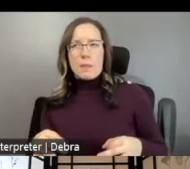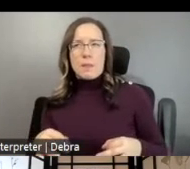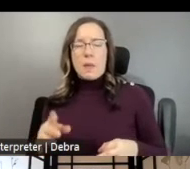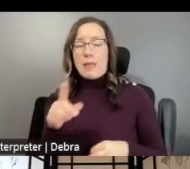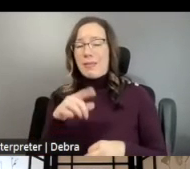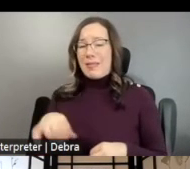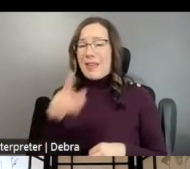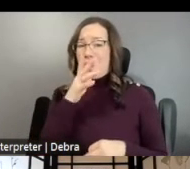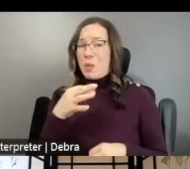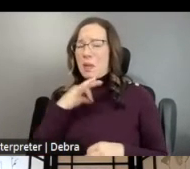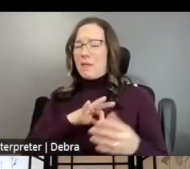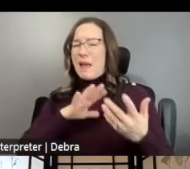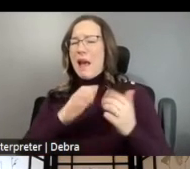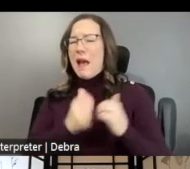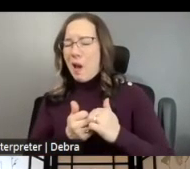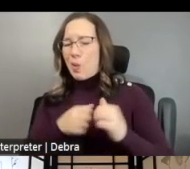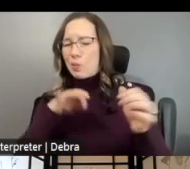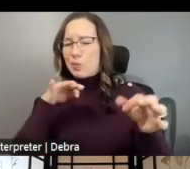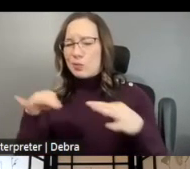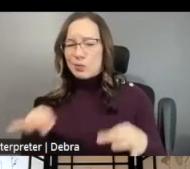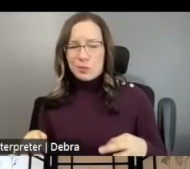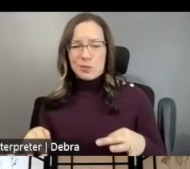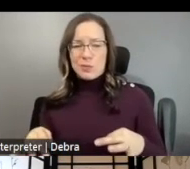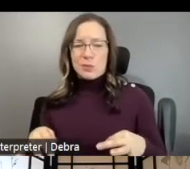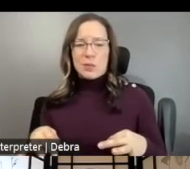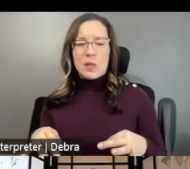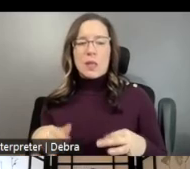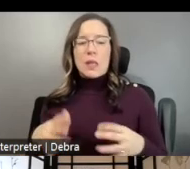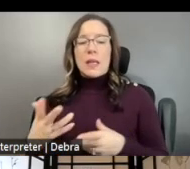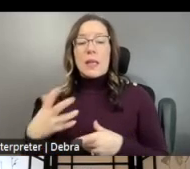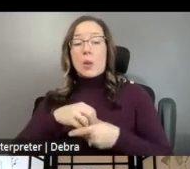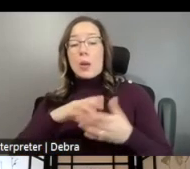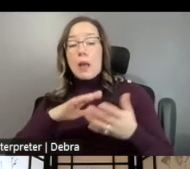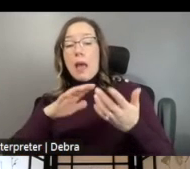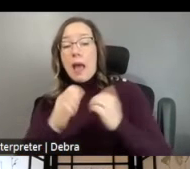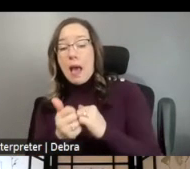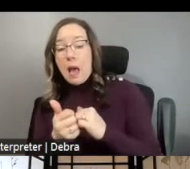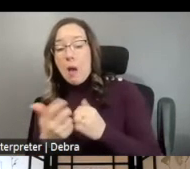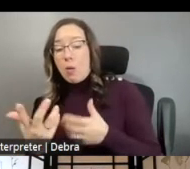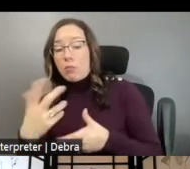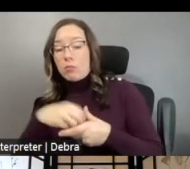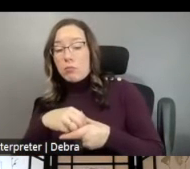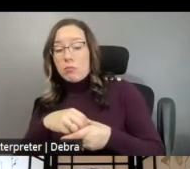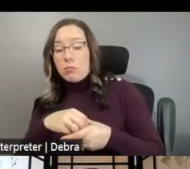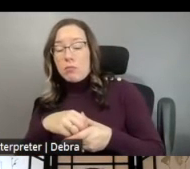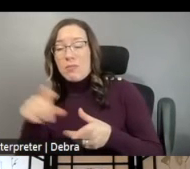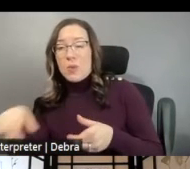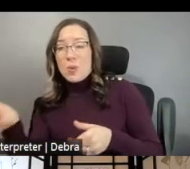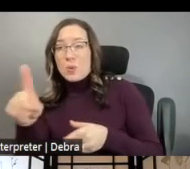BENEFIT. THIS IS WHERE YOU INCLUDE HOW YOU WILL INVOLVE AND ACCOMMODATE PEOPLE WITH DISABILITIES